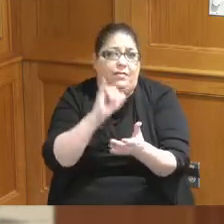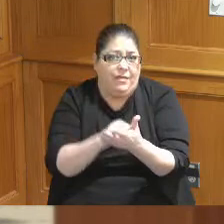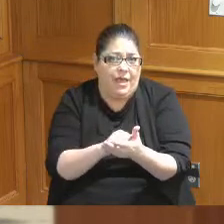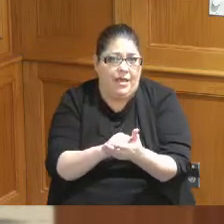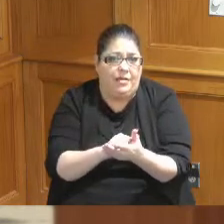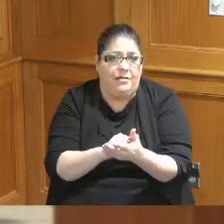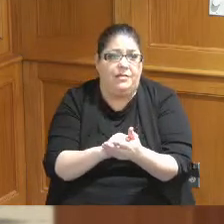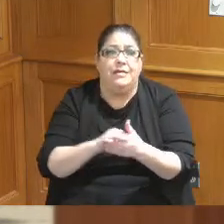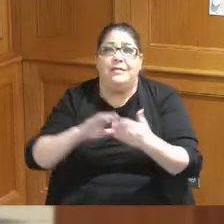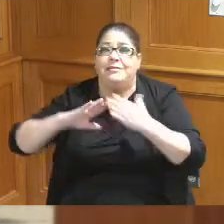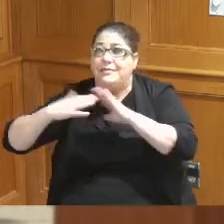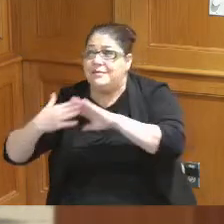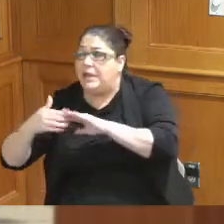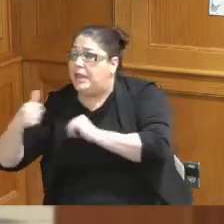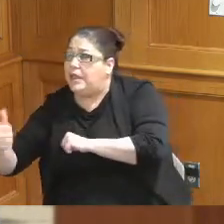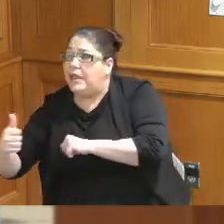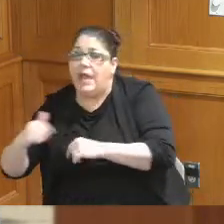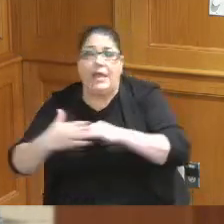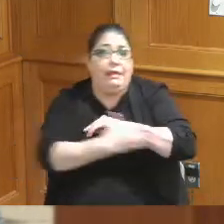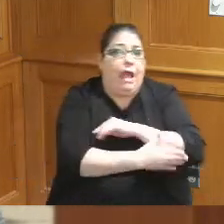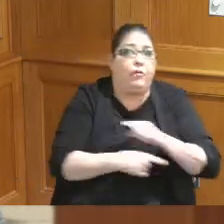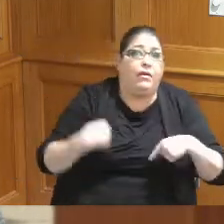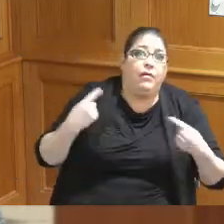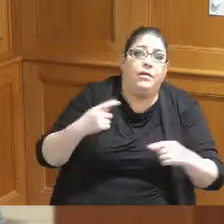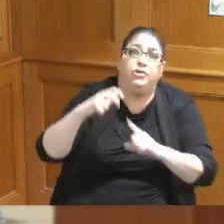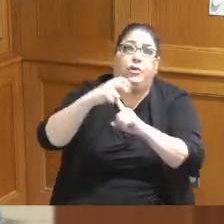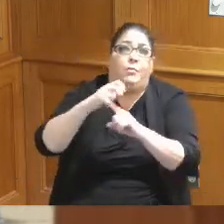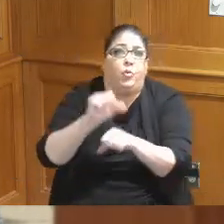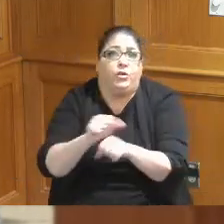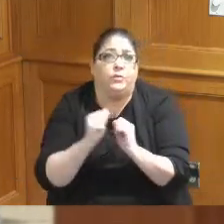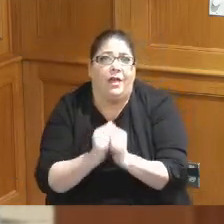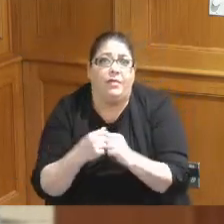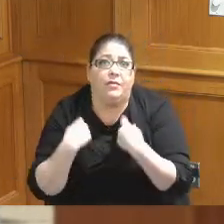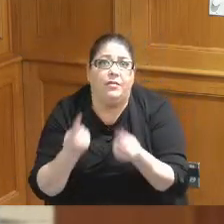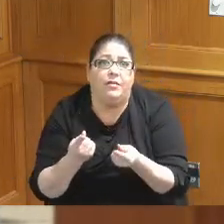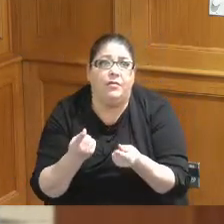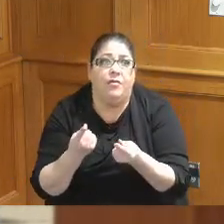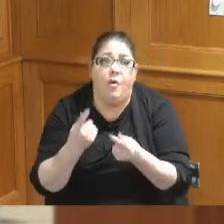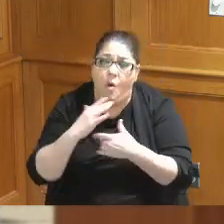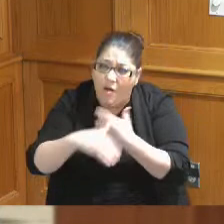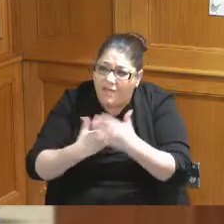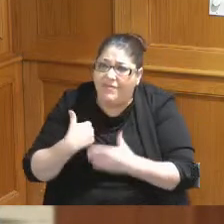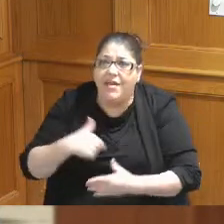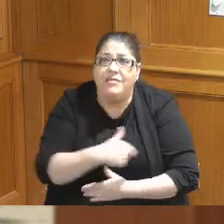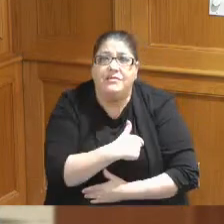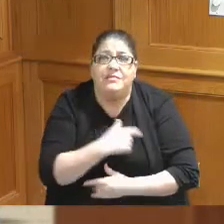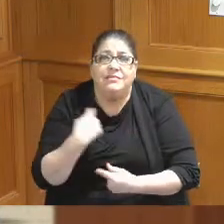city and county couldn't be working better than we ever have before all of us and we're going to get